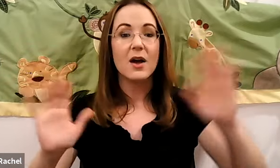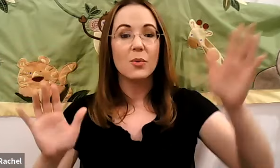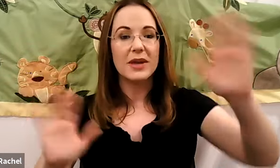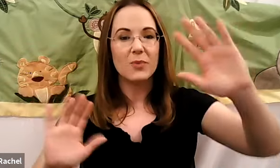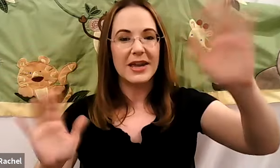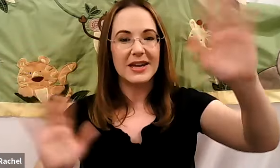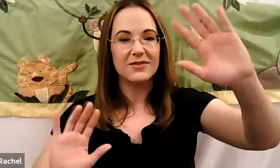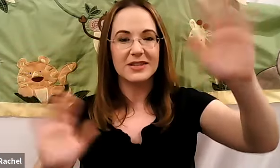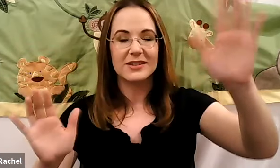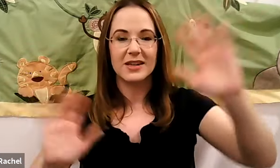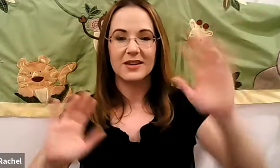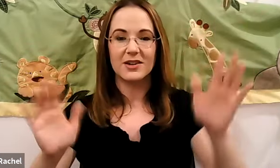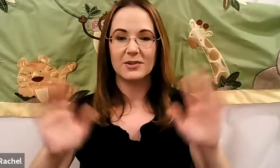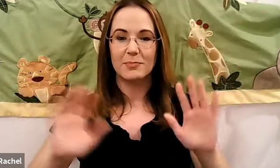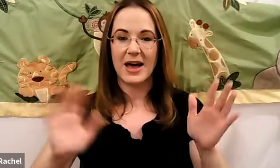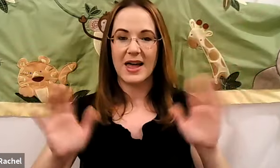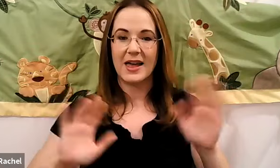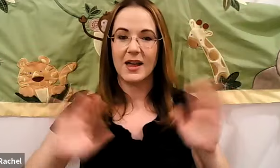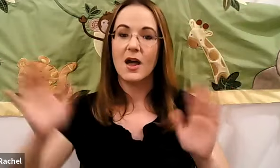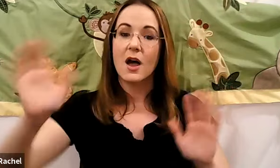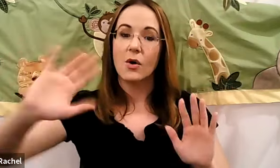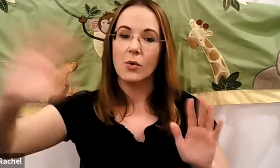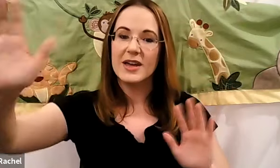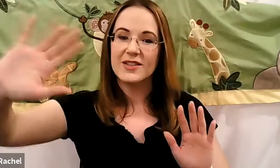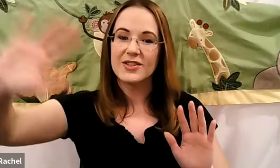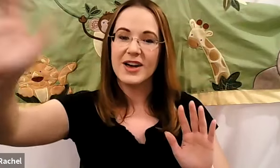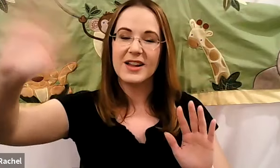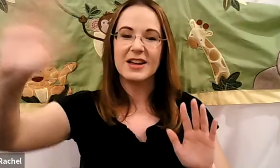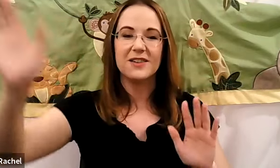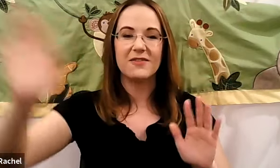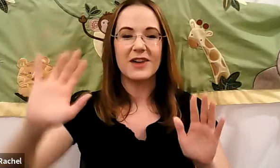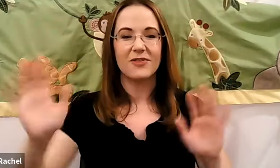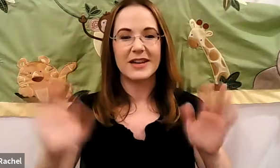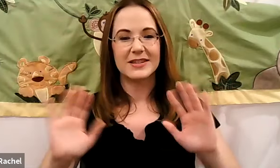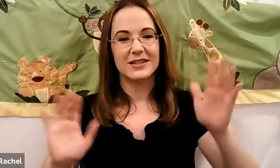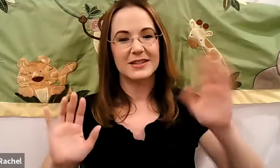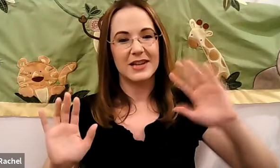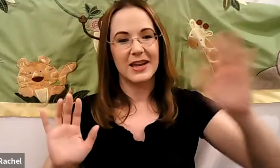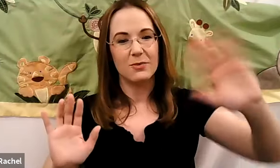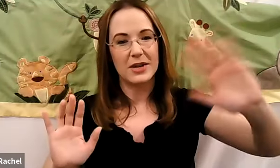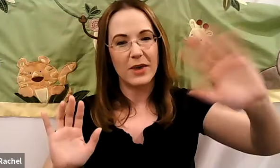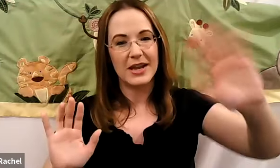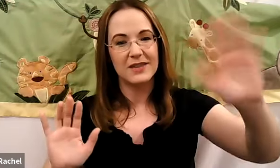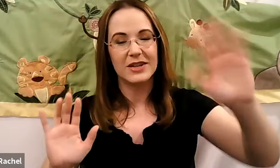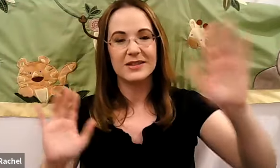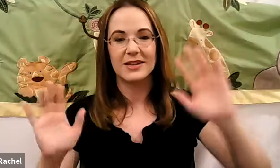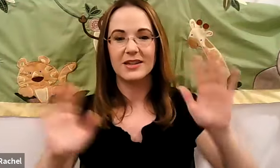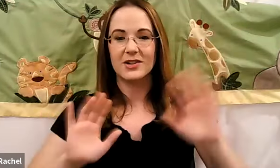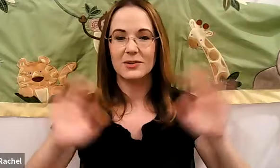Rachel: We wave and saying goodbye with follow our friends, today we wave and sing. Good.